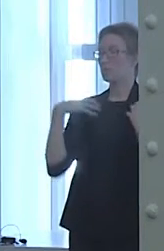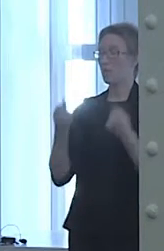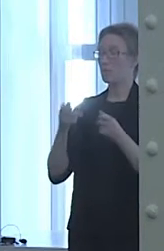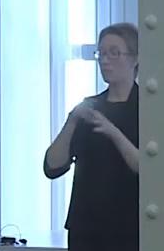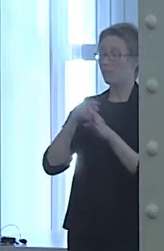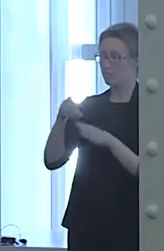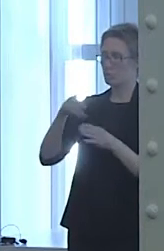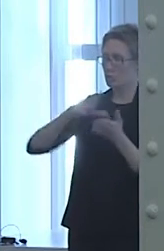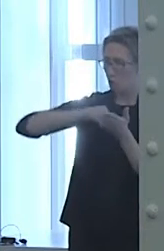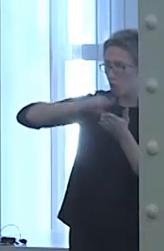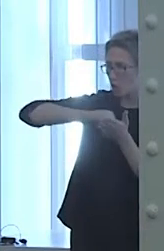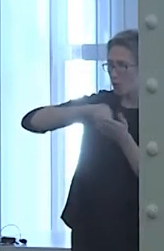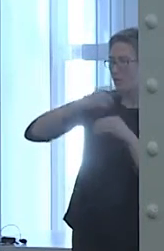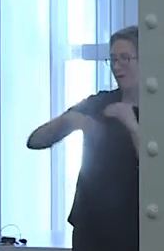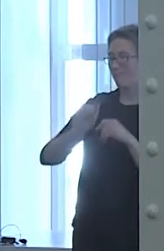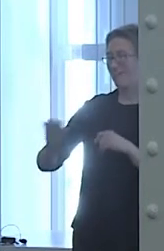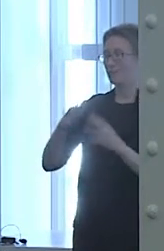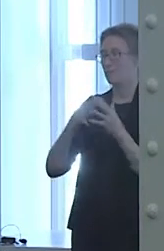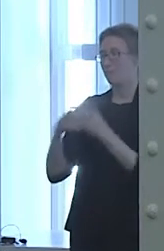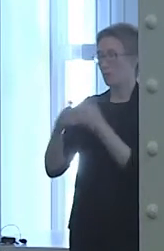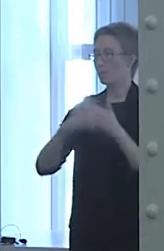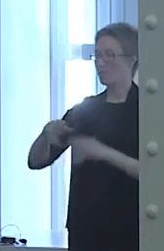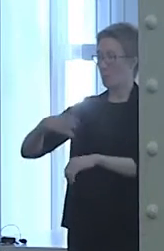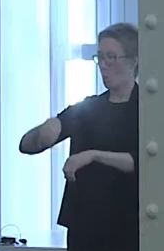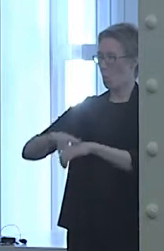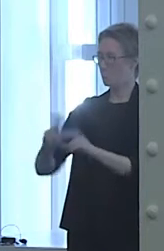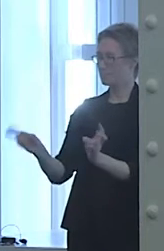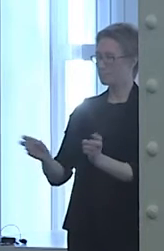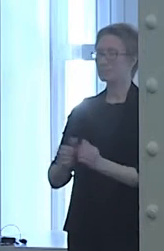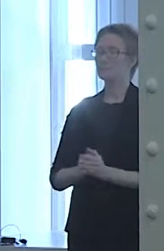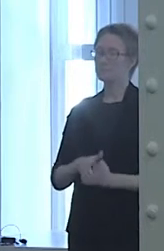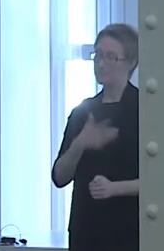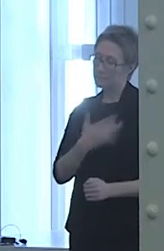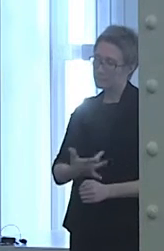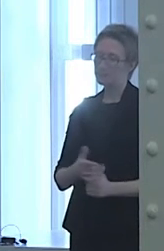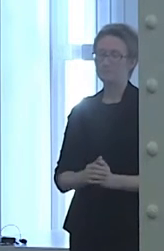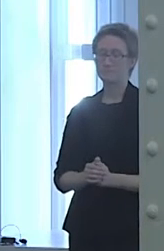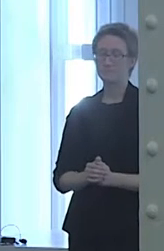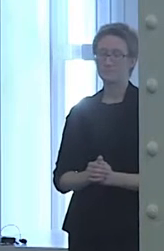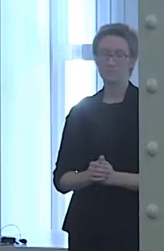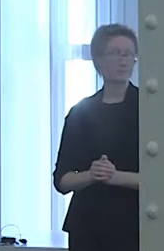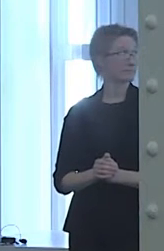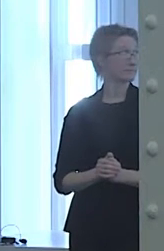On this slide, on the left side I have a group of people huddled together, and on the right